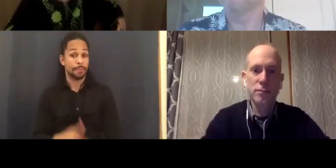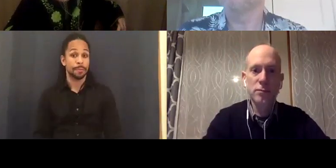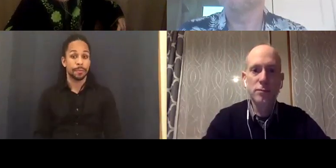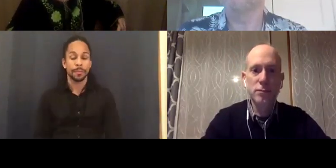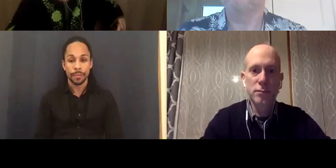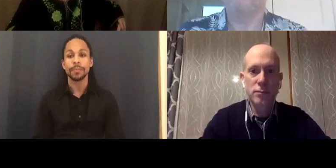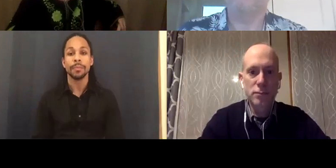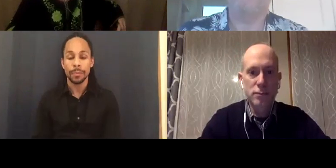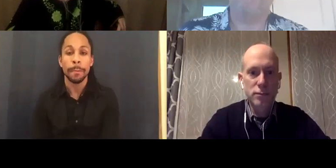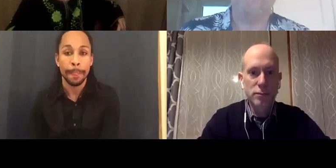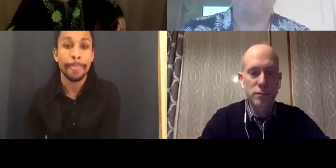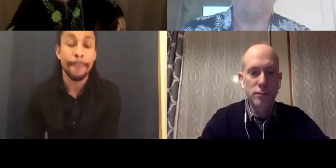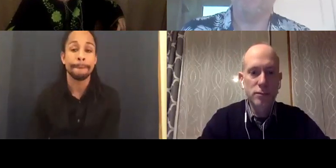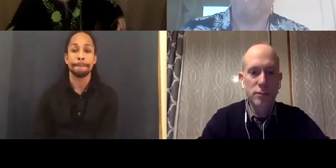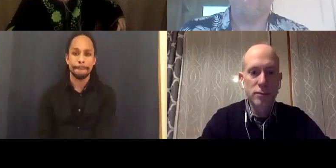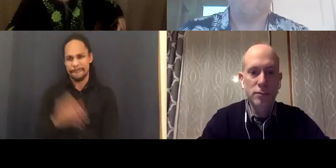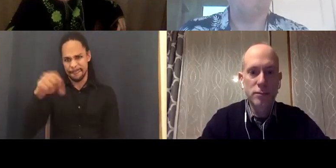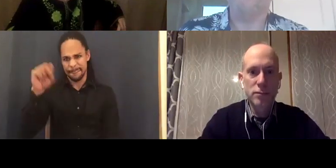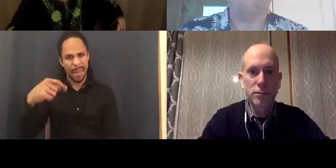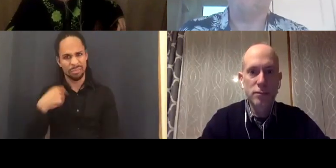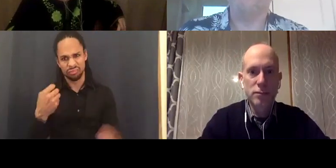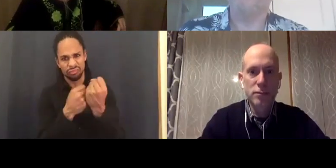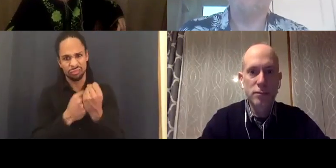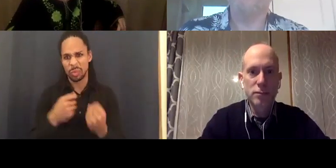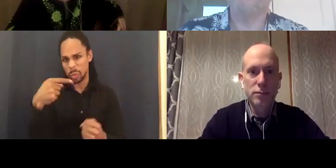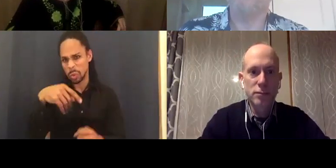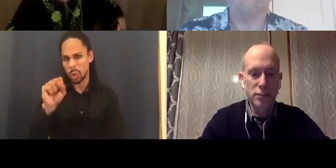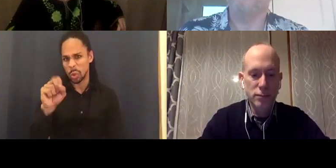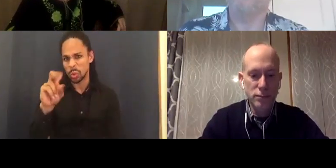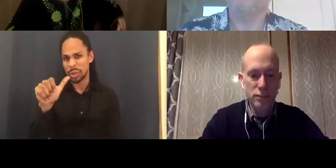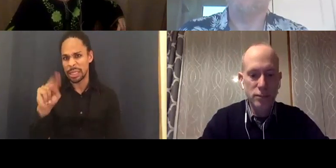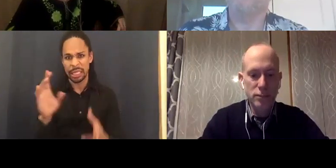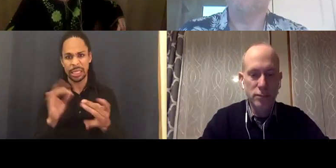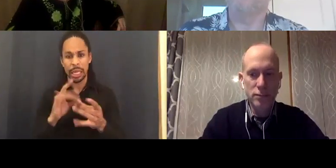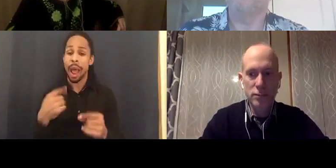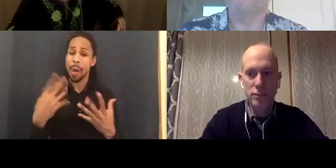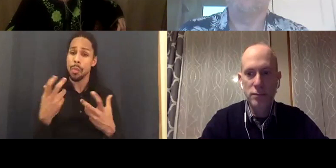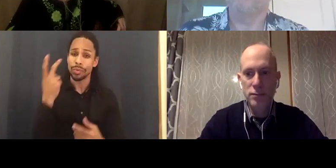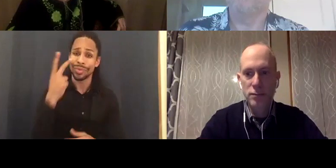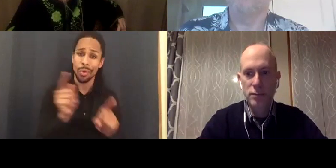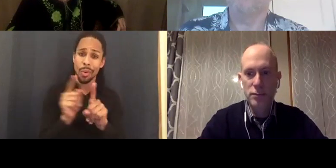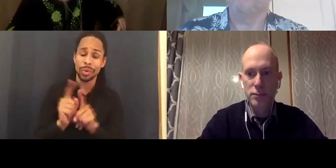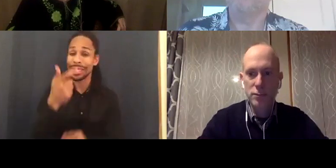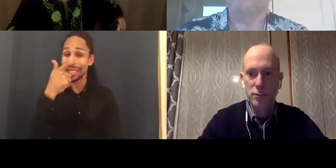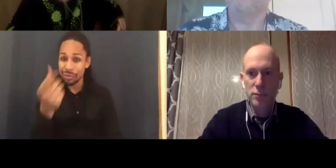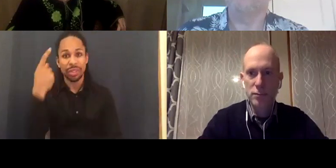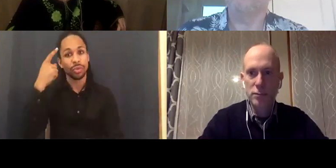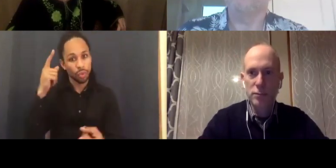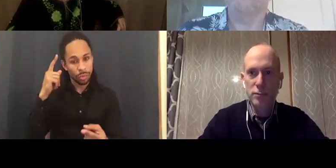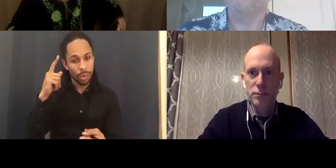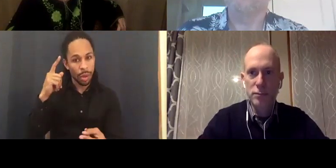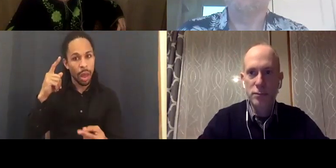I think also I'd like to see interest for the film among general audiences.